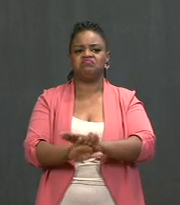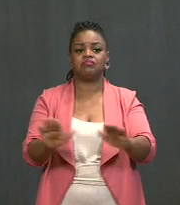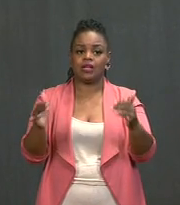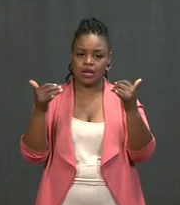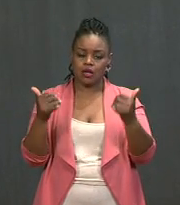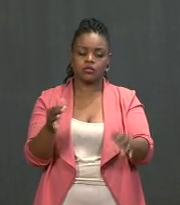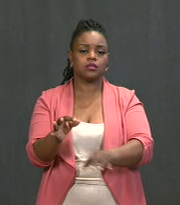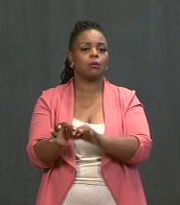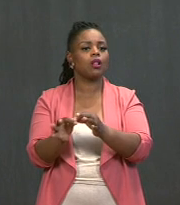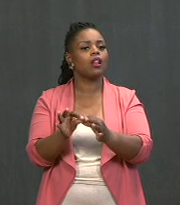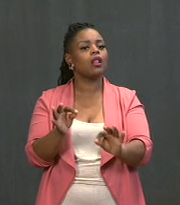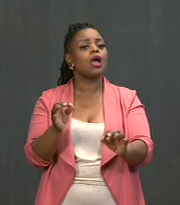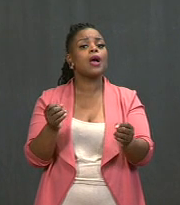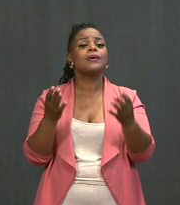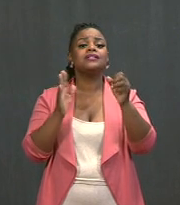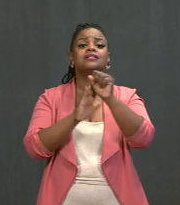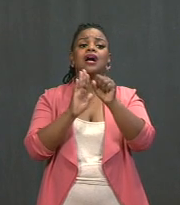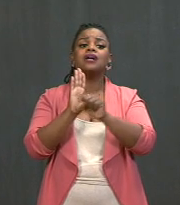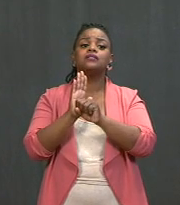Many states have already opened up to all adults.